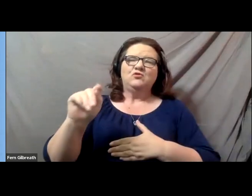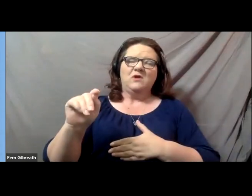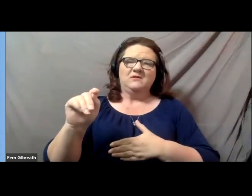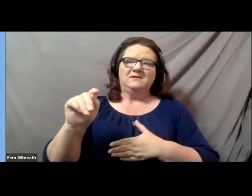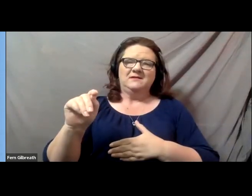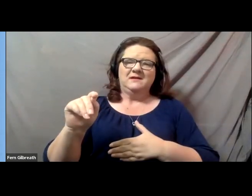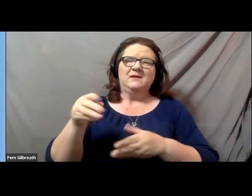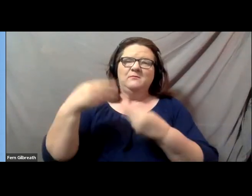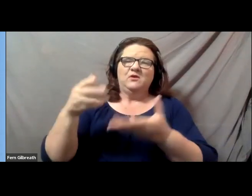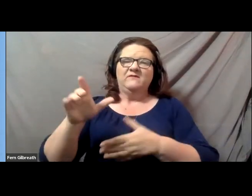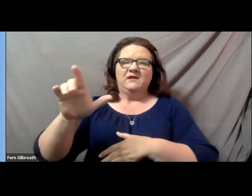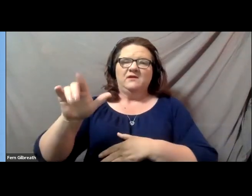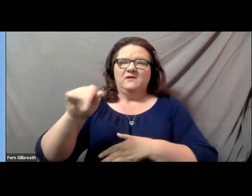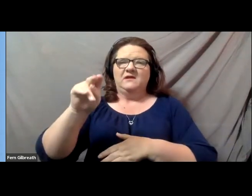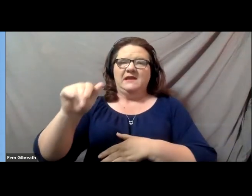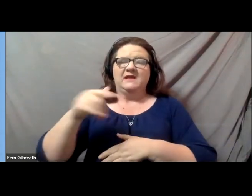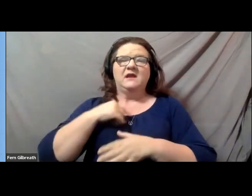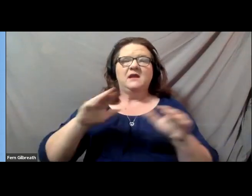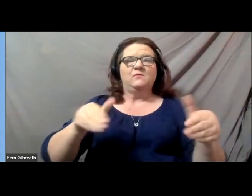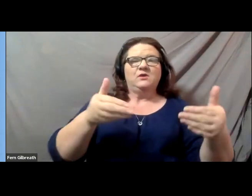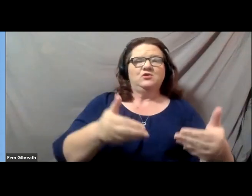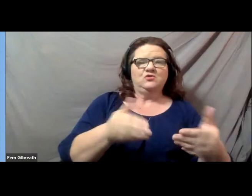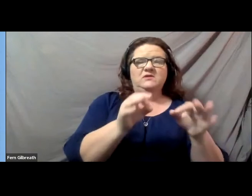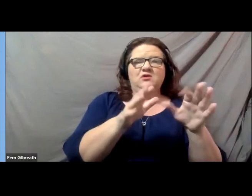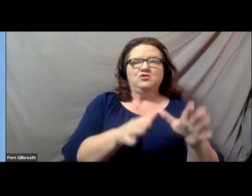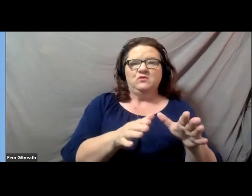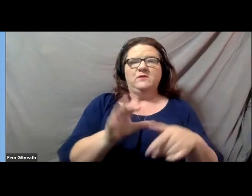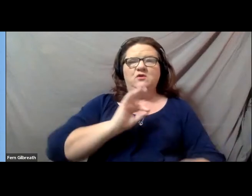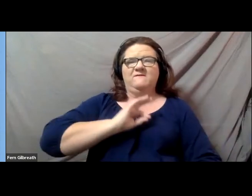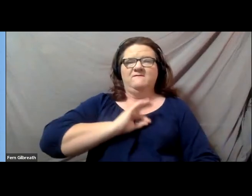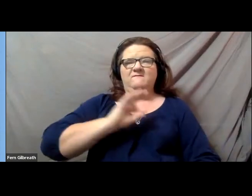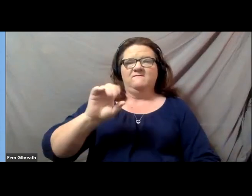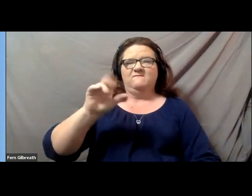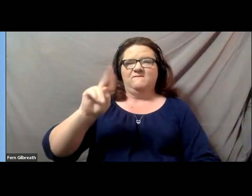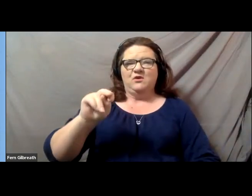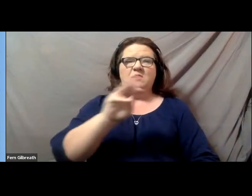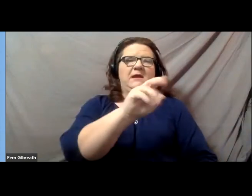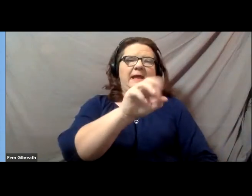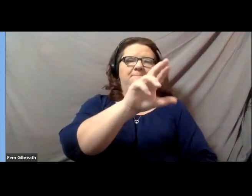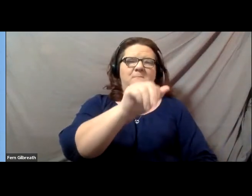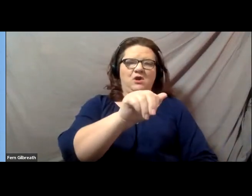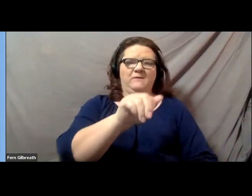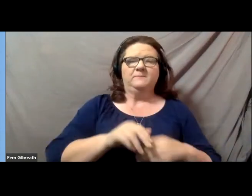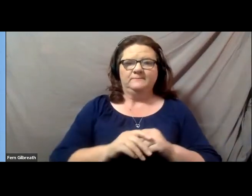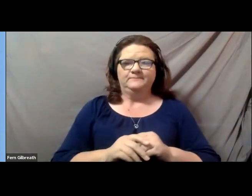and let me introduce our ASL interpreters, Fern and Mara.